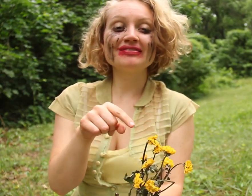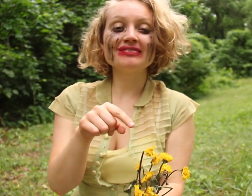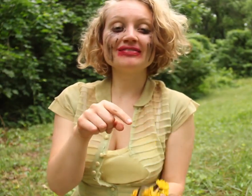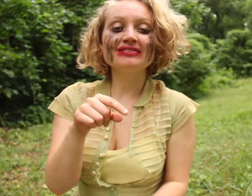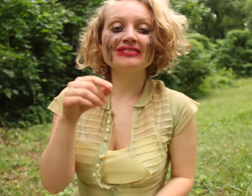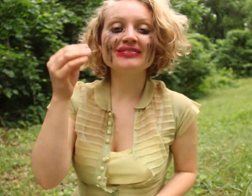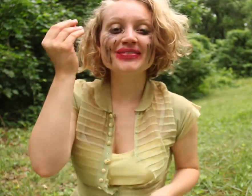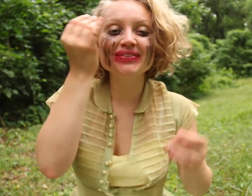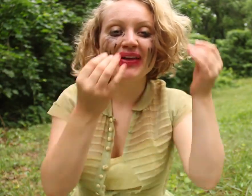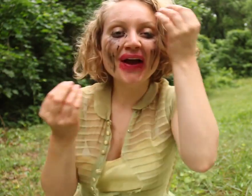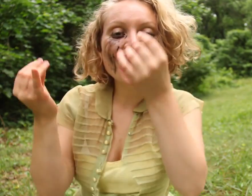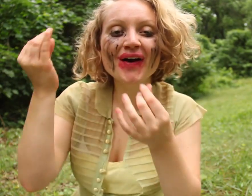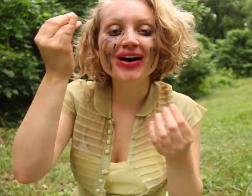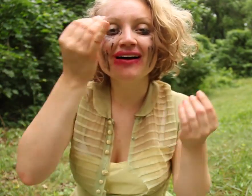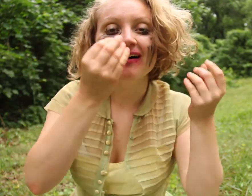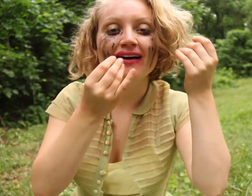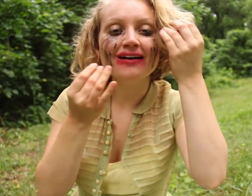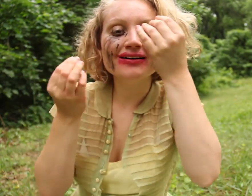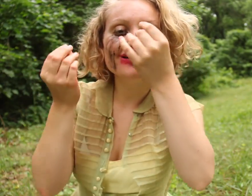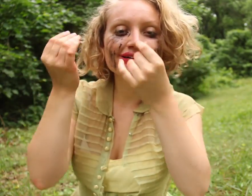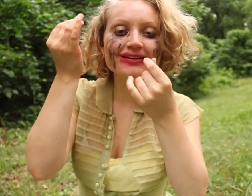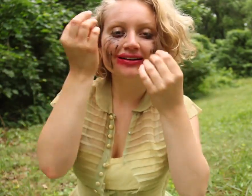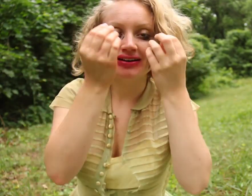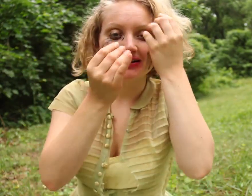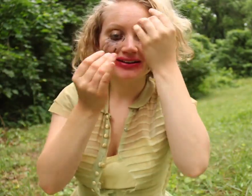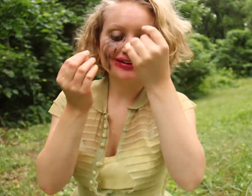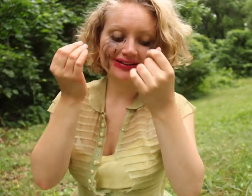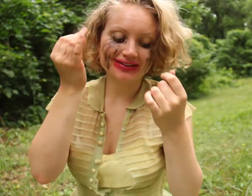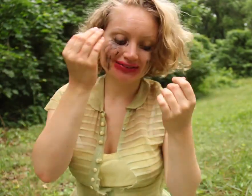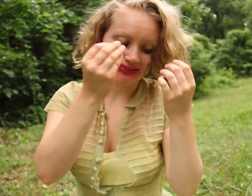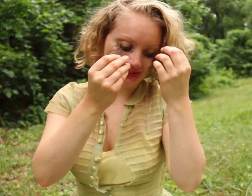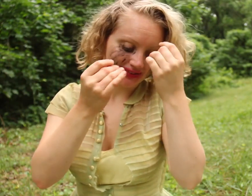And there is pansies. that's for thoughts.